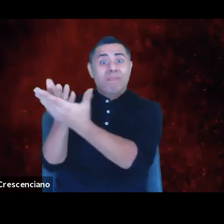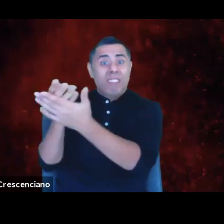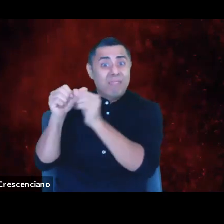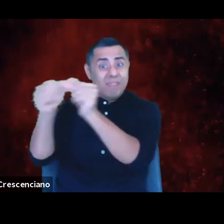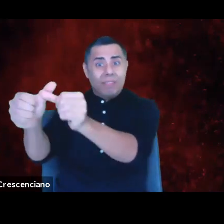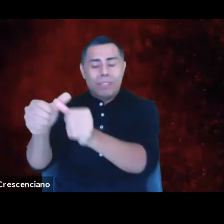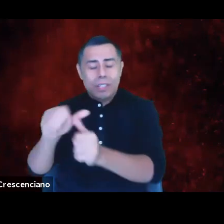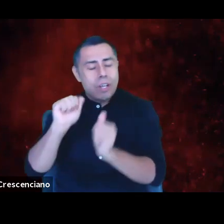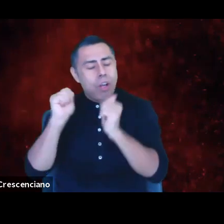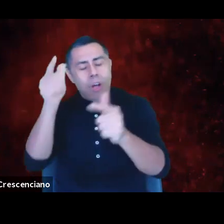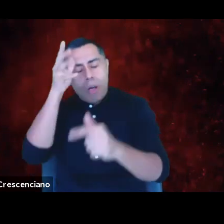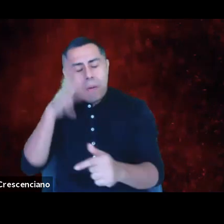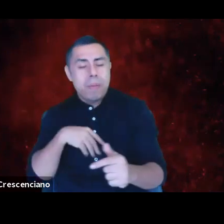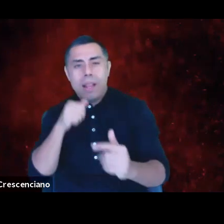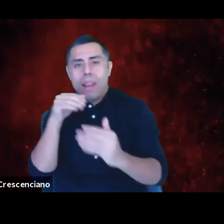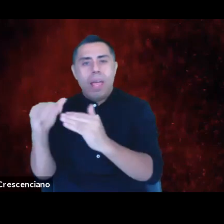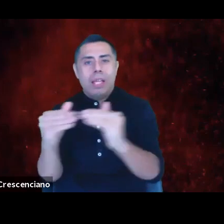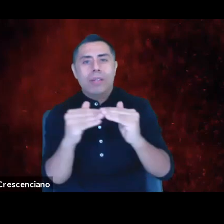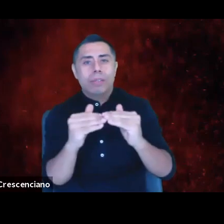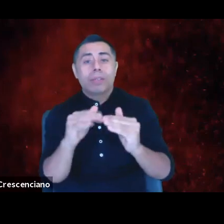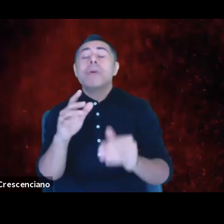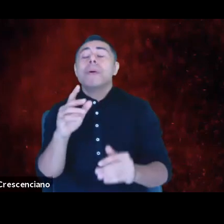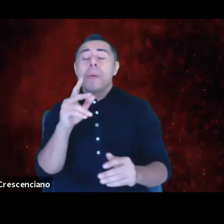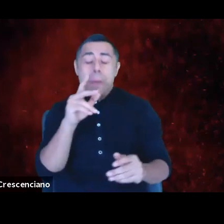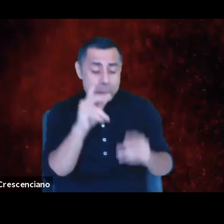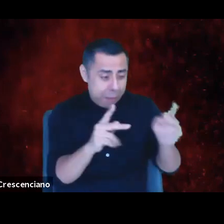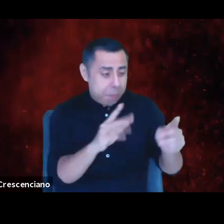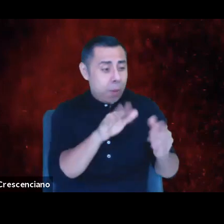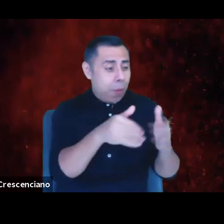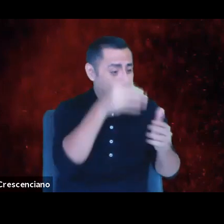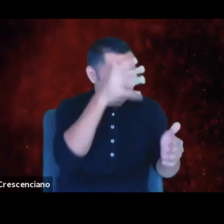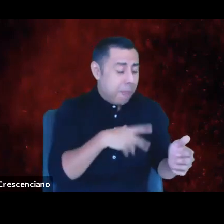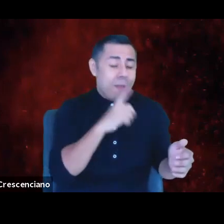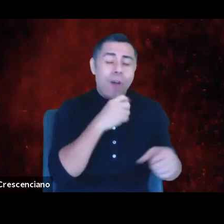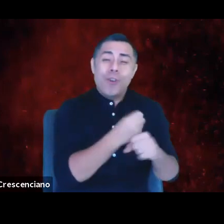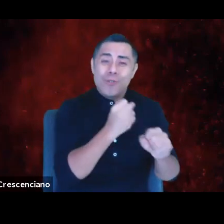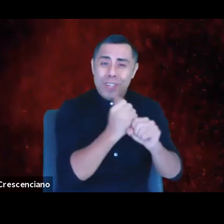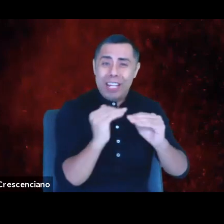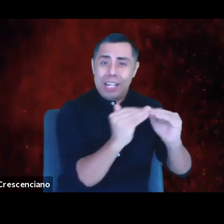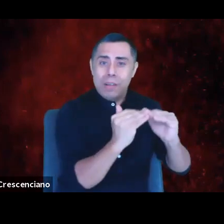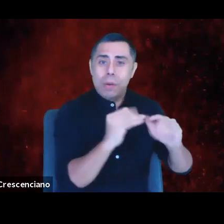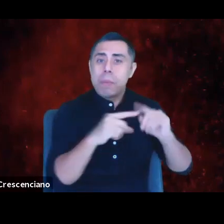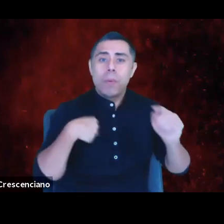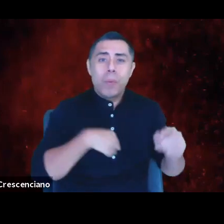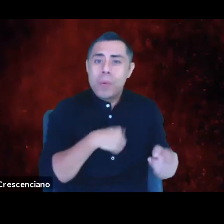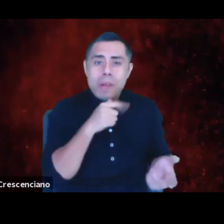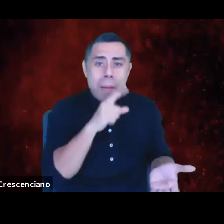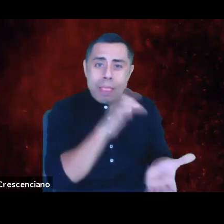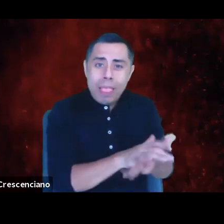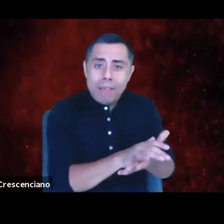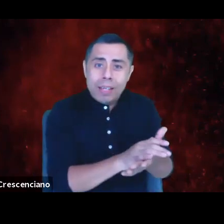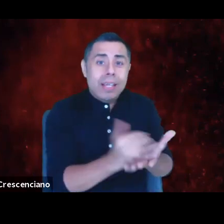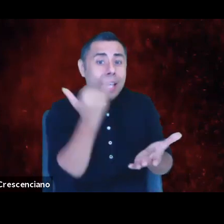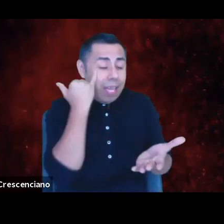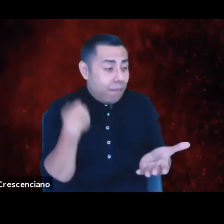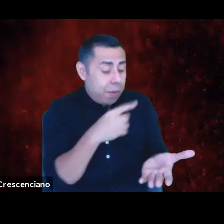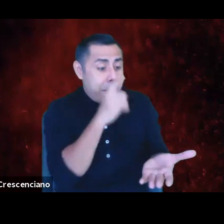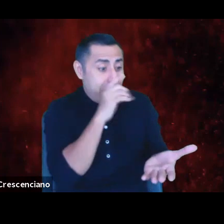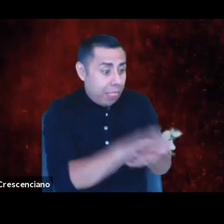All men are created equal, but we do not believe it, for if we believed it, it would be apparent in our manifest outcomes.